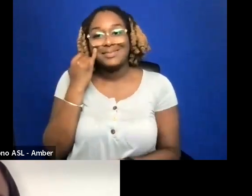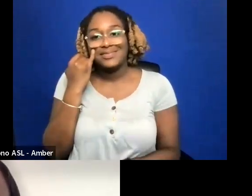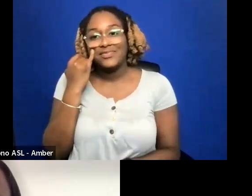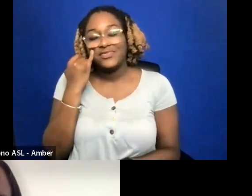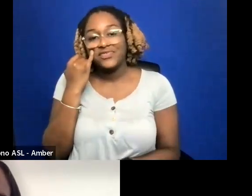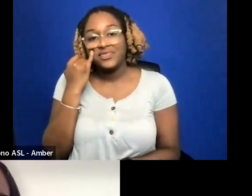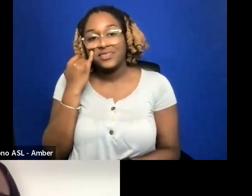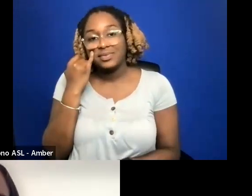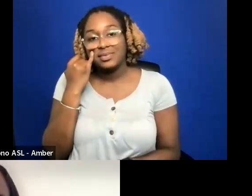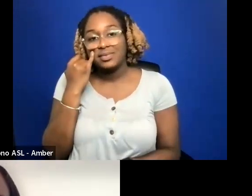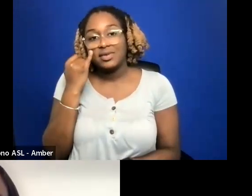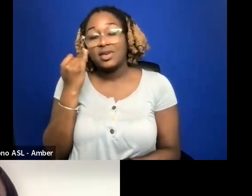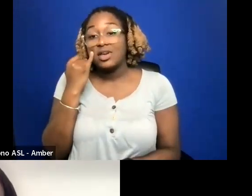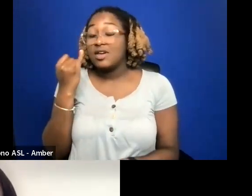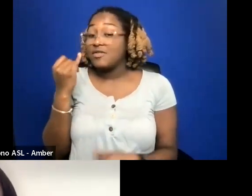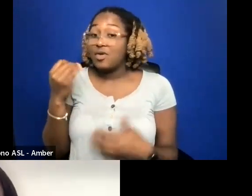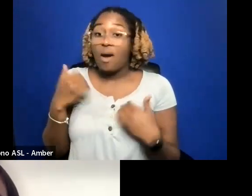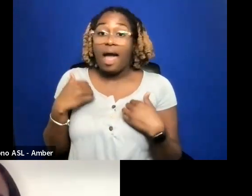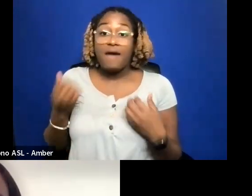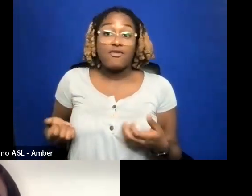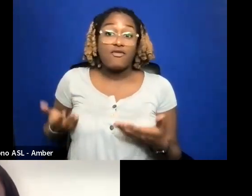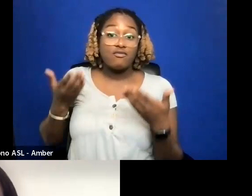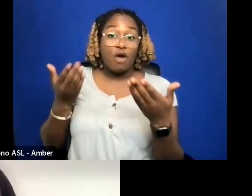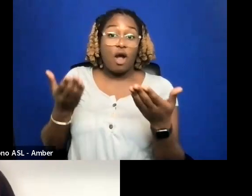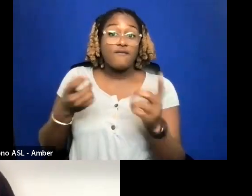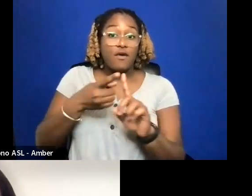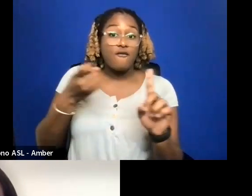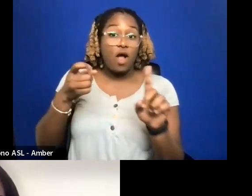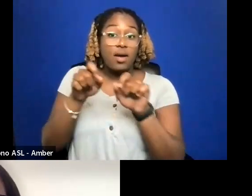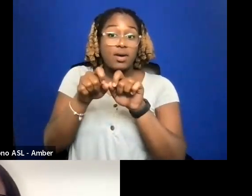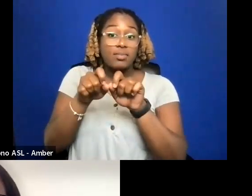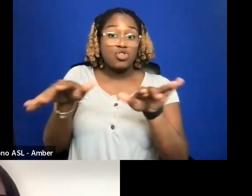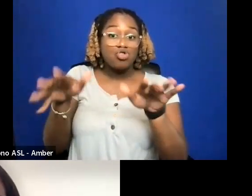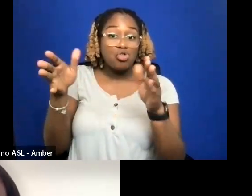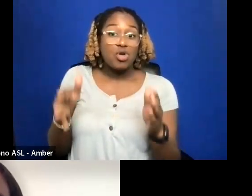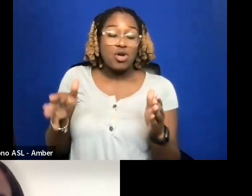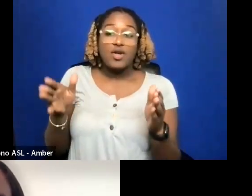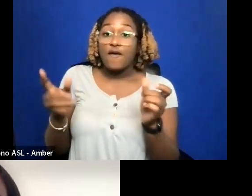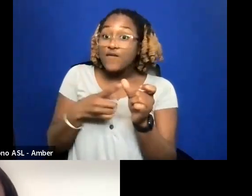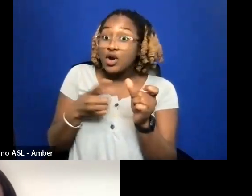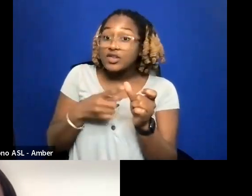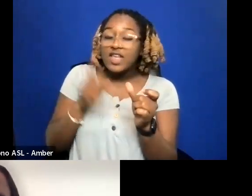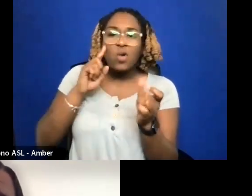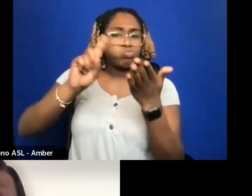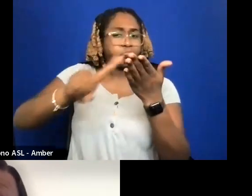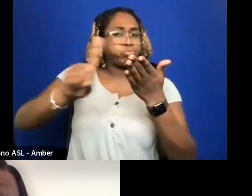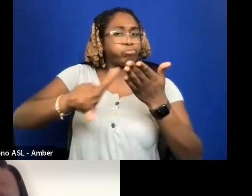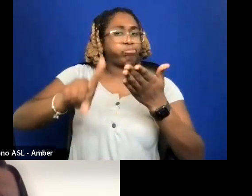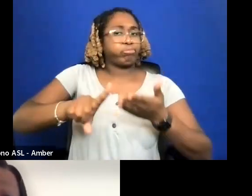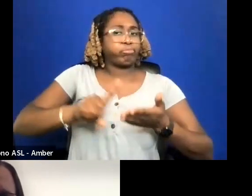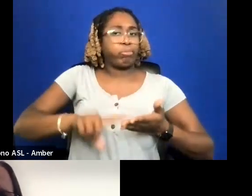WOULD DO IS START VETTING THE DISTRIBUTOR TO MAKE SURE THEY ARE RELIABLE BEFORE EVEN TRYING TO LOOK